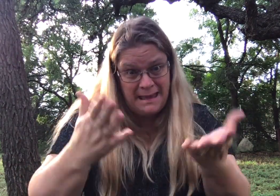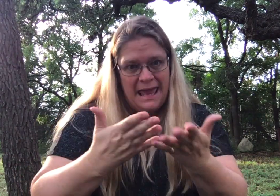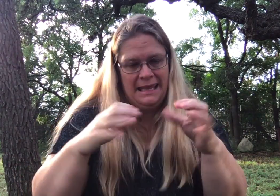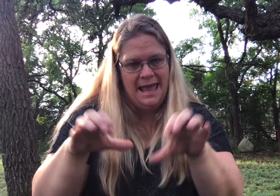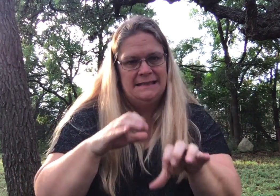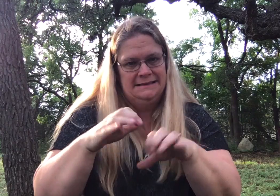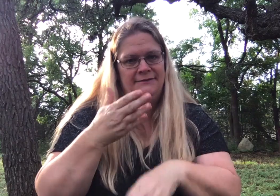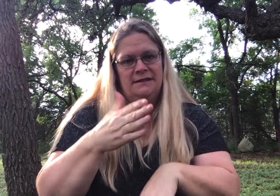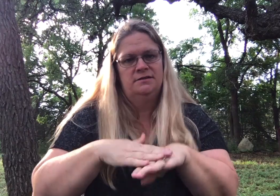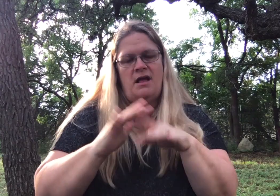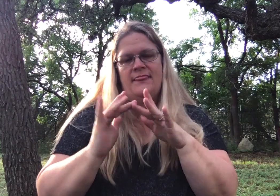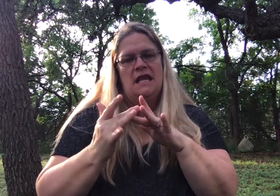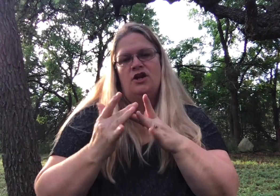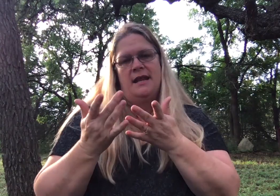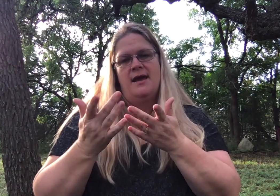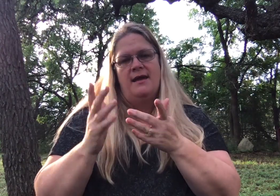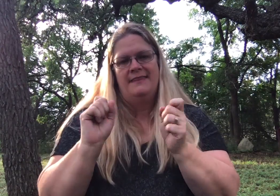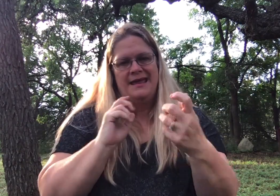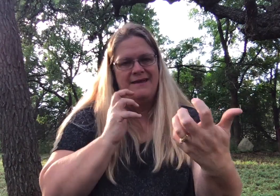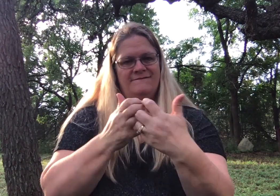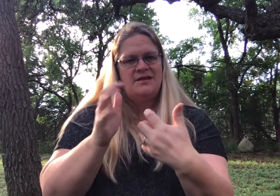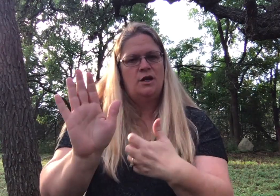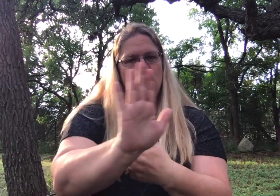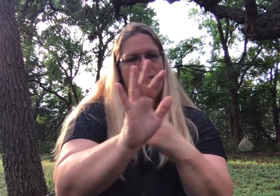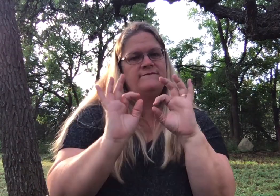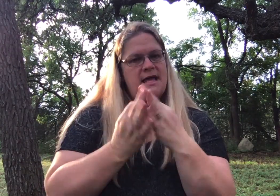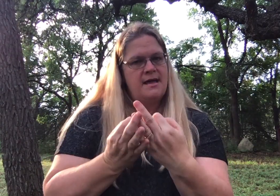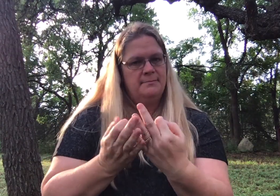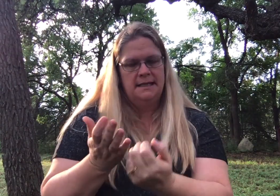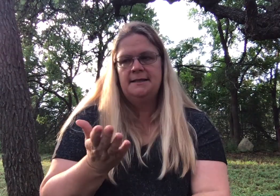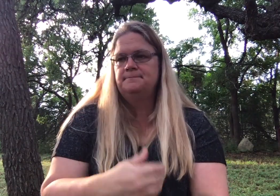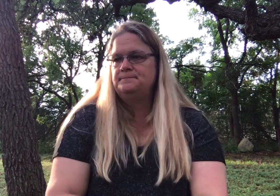of activities out there available that could easily suit your family's needs.